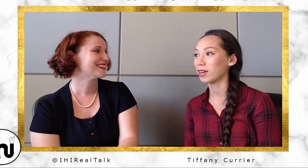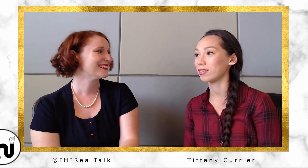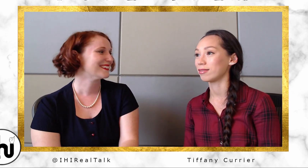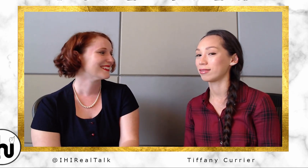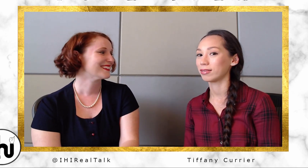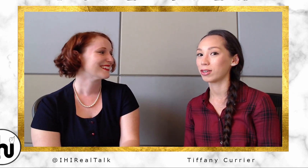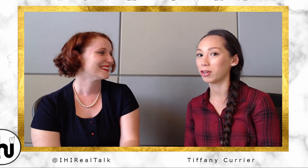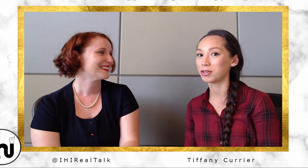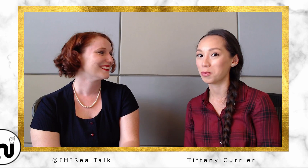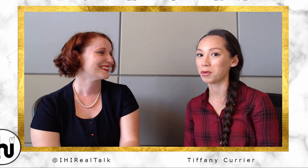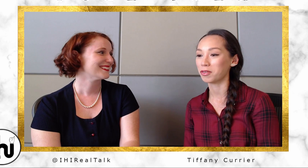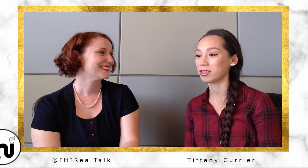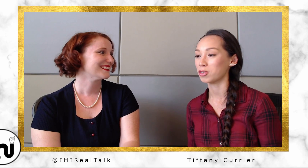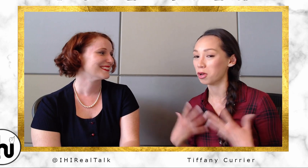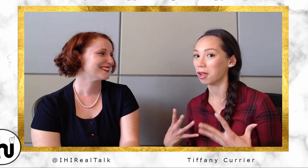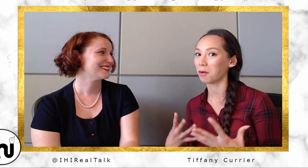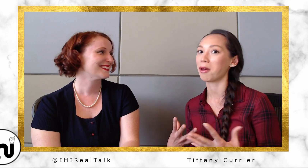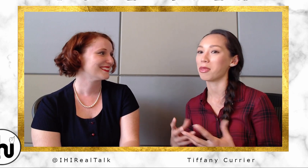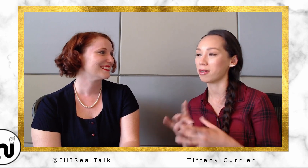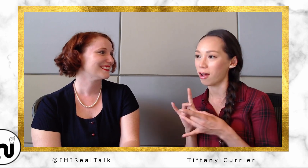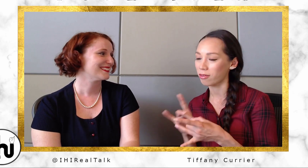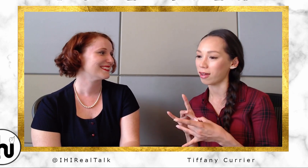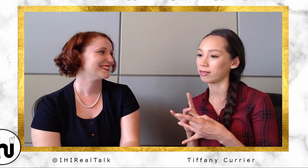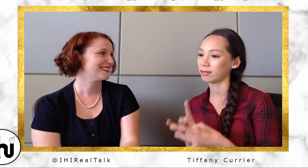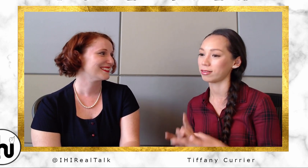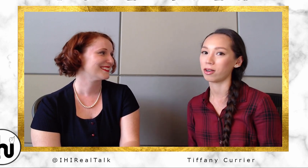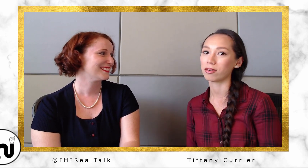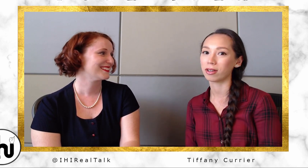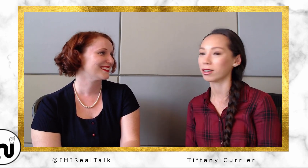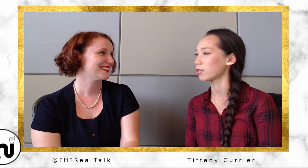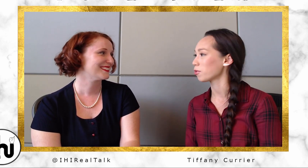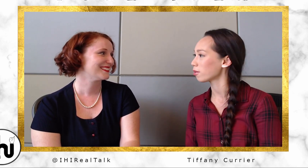Tiffany: It's hard to find good interpreter friends, that you click with and have that, you know, connection.